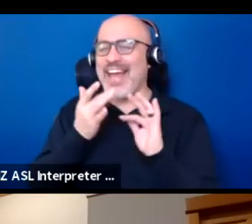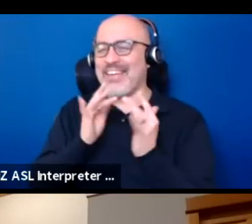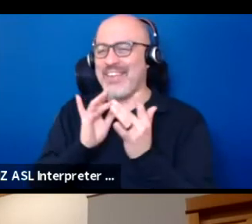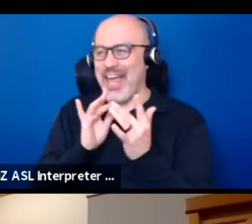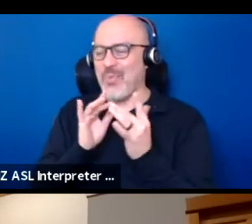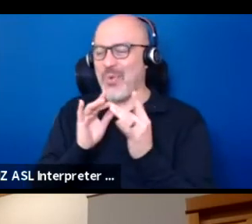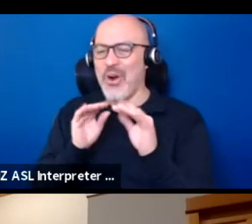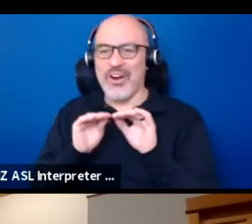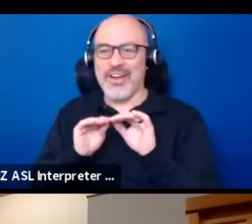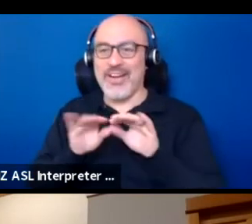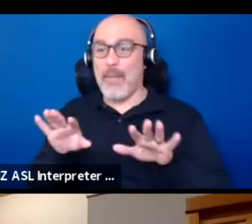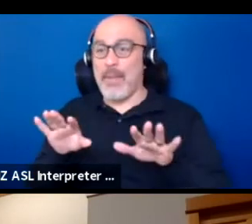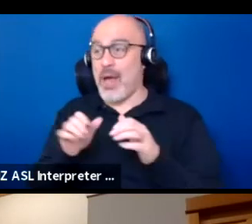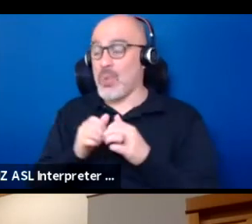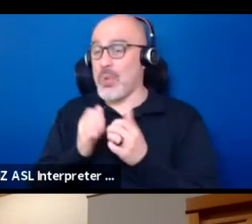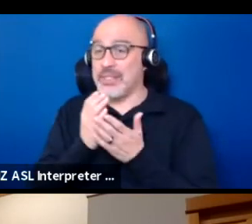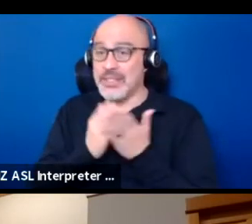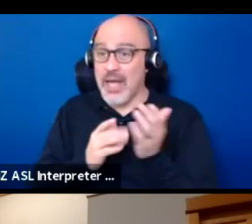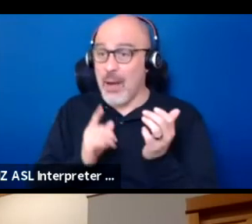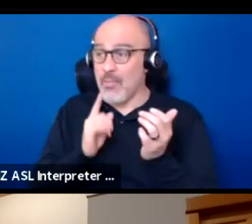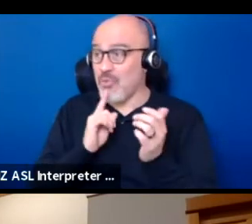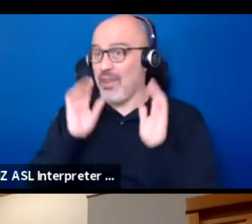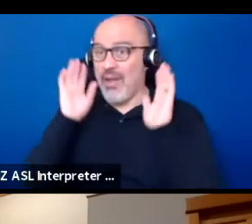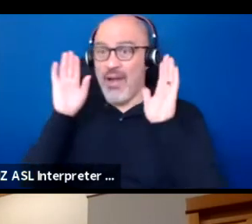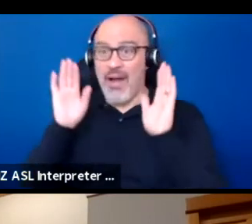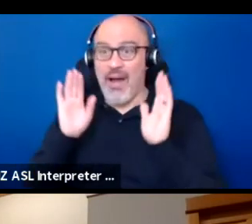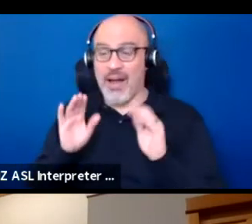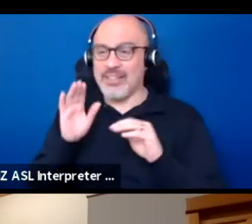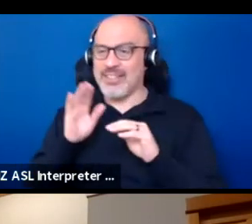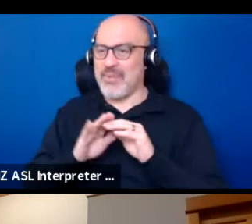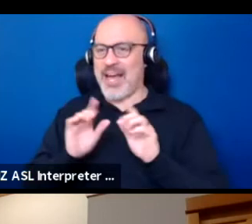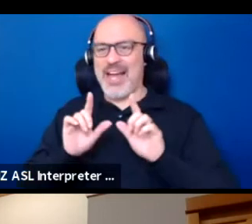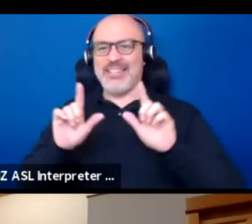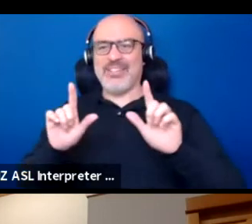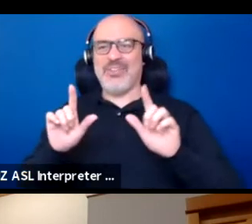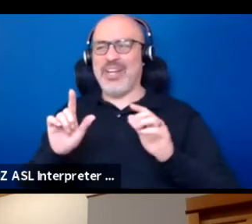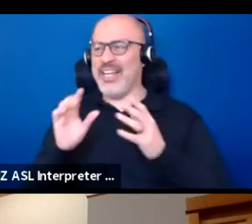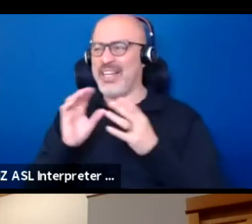with some really awesome on-screen storytelling productions.